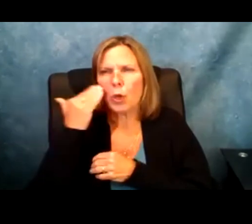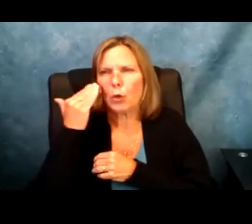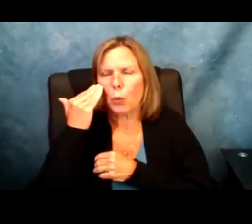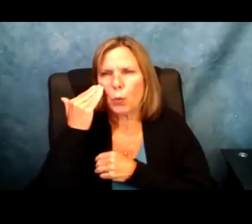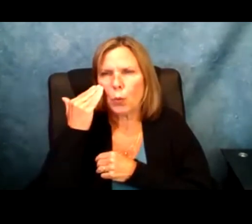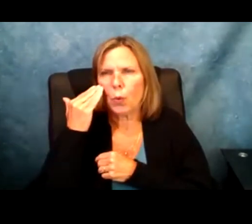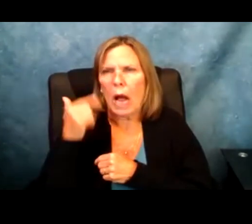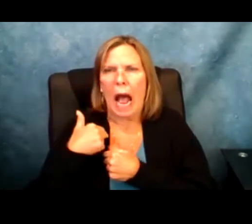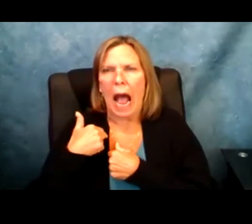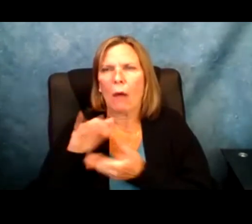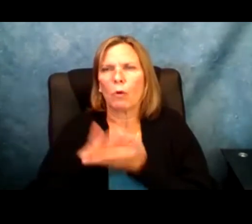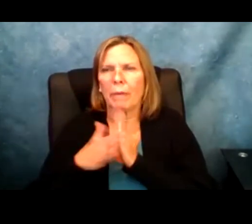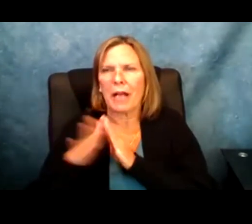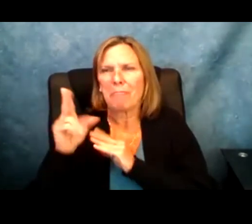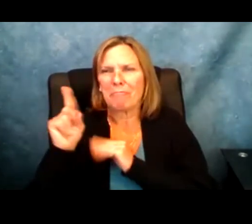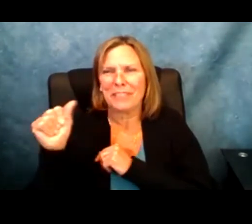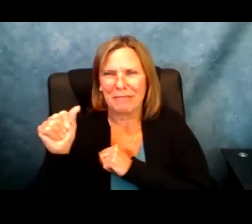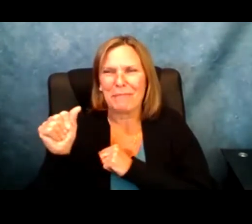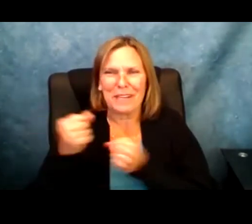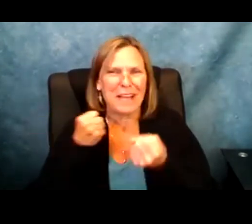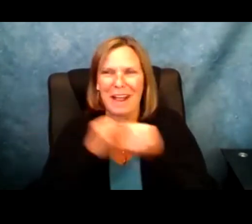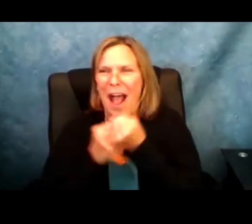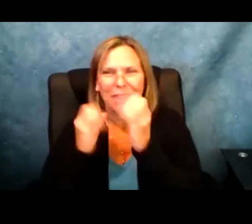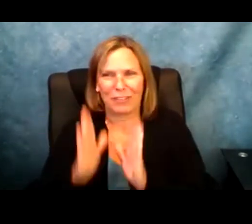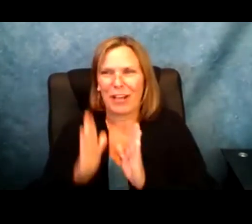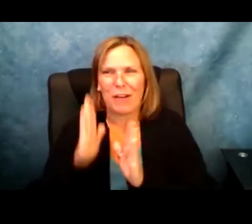career, I instantly